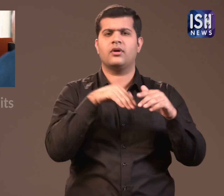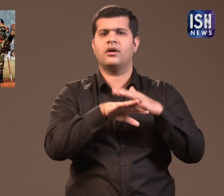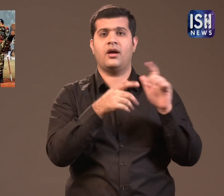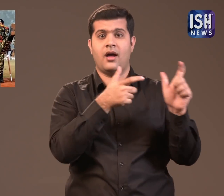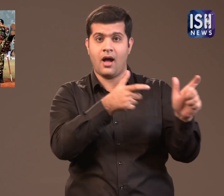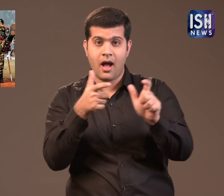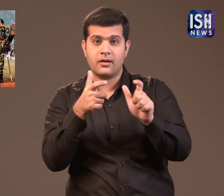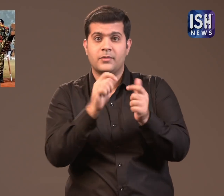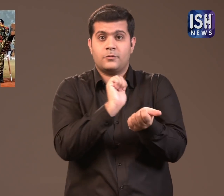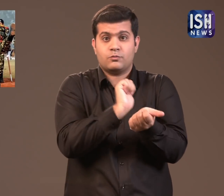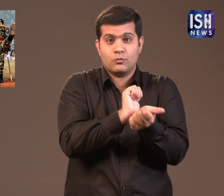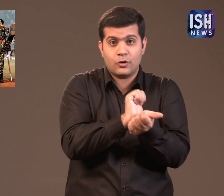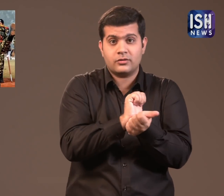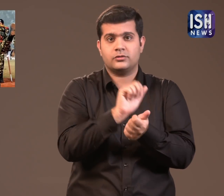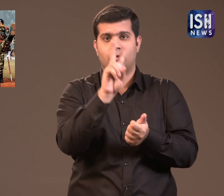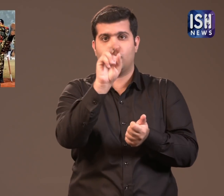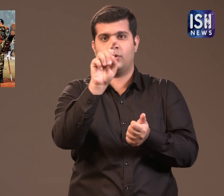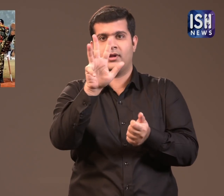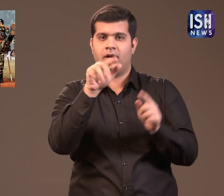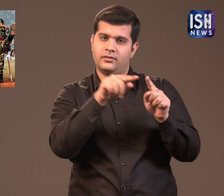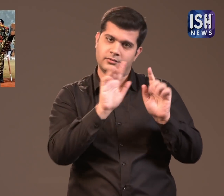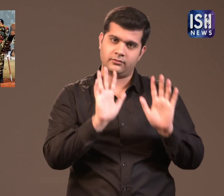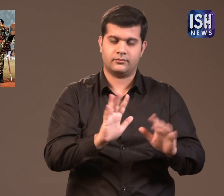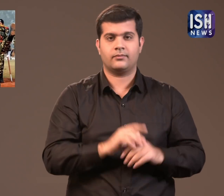in the Military Police, in 2019.